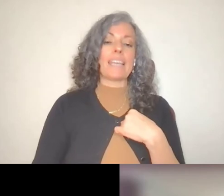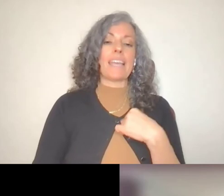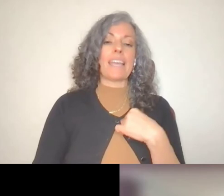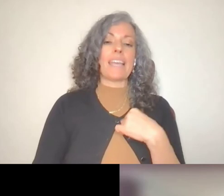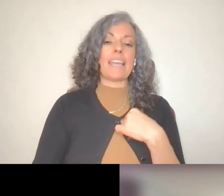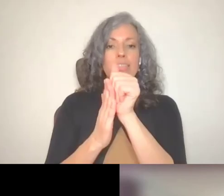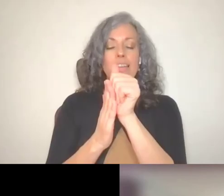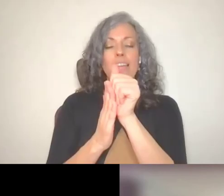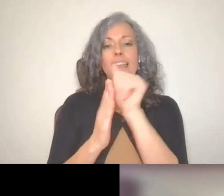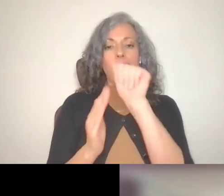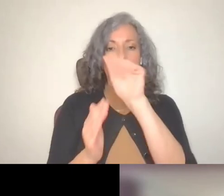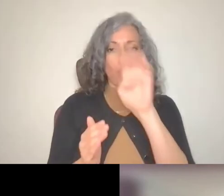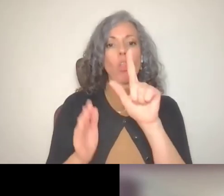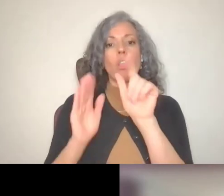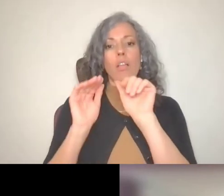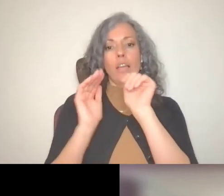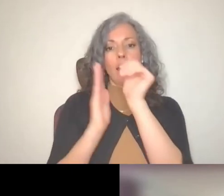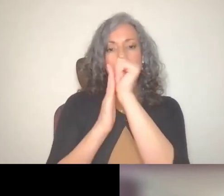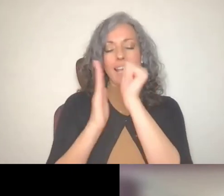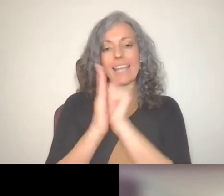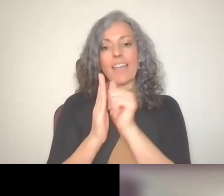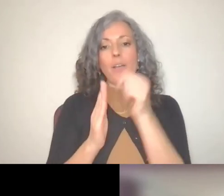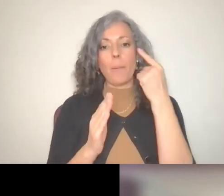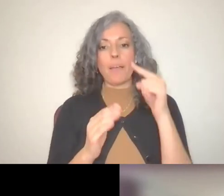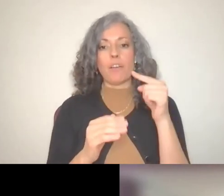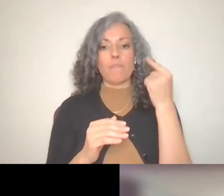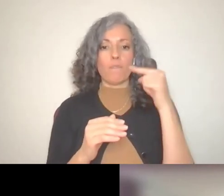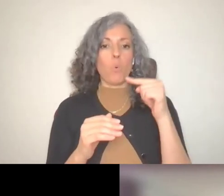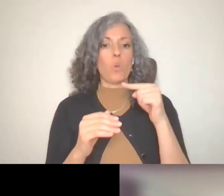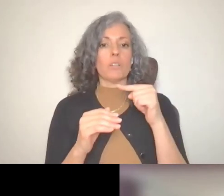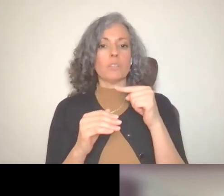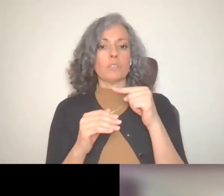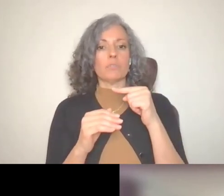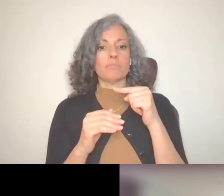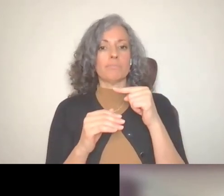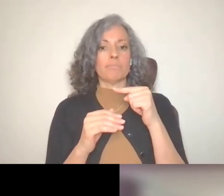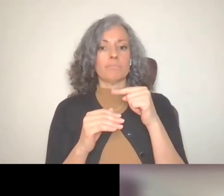Sorry about autonomy of the owners, a person